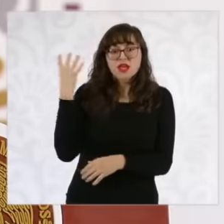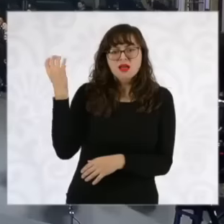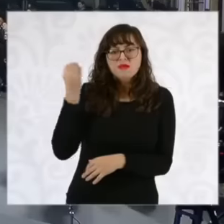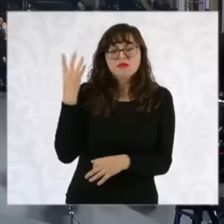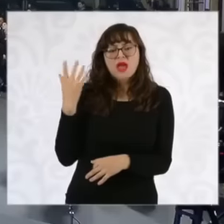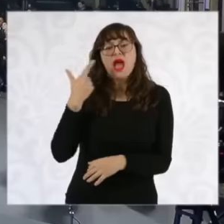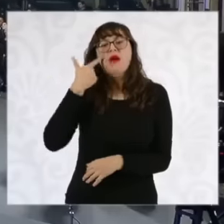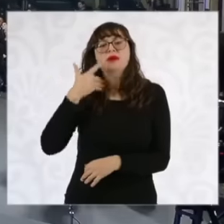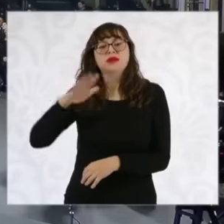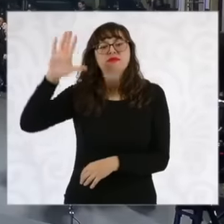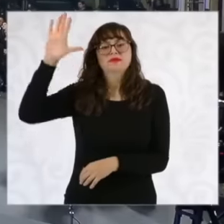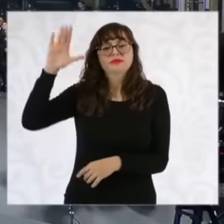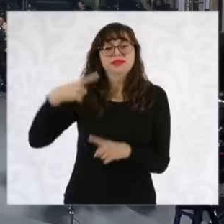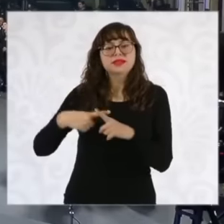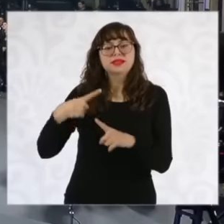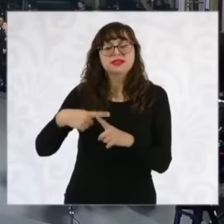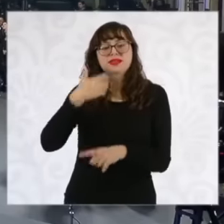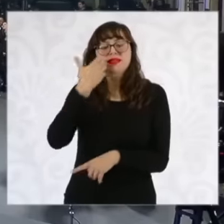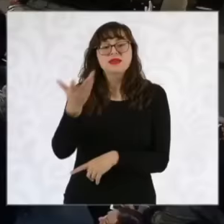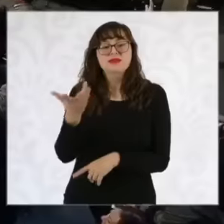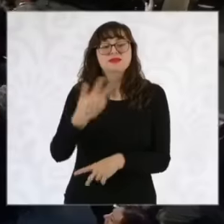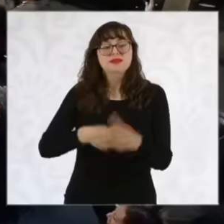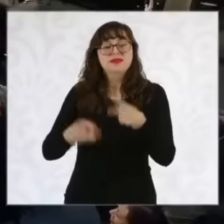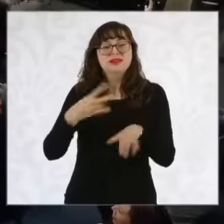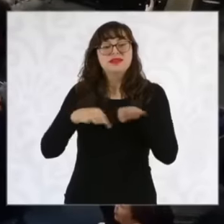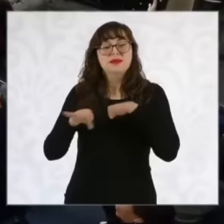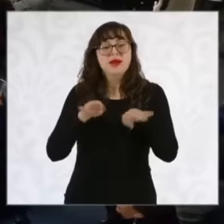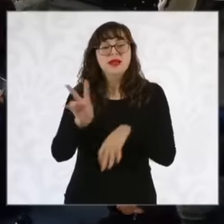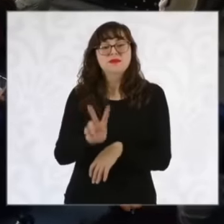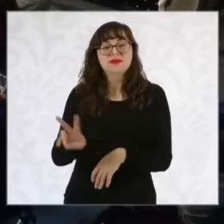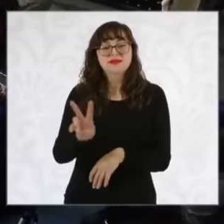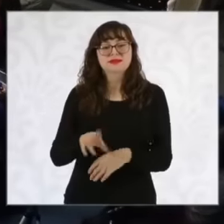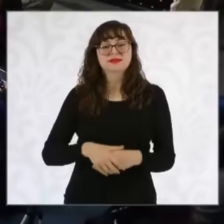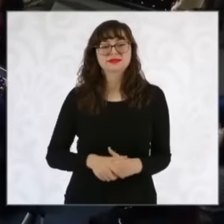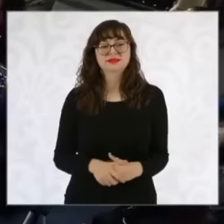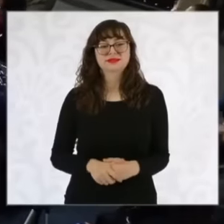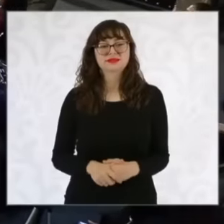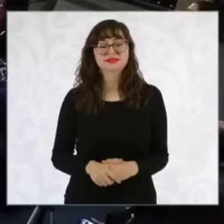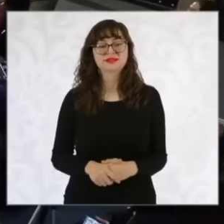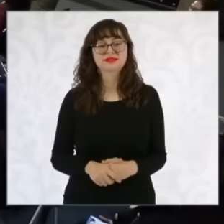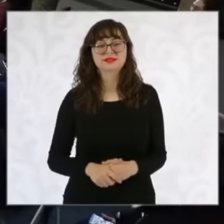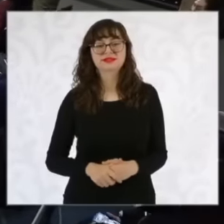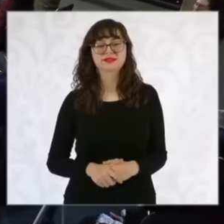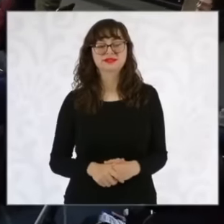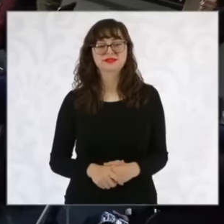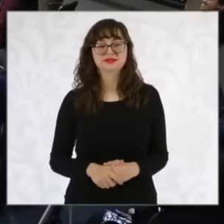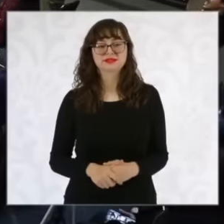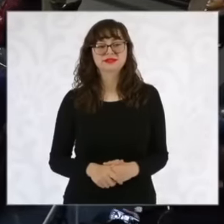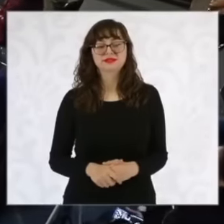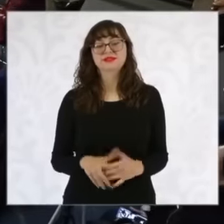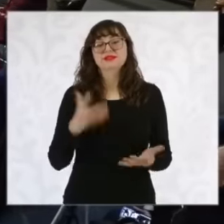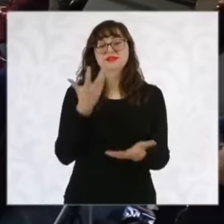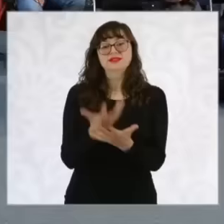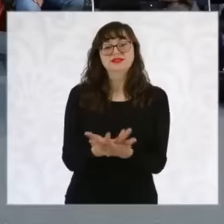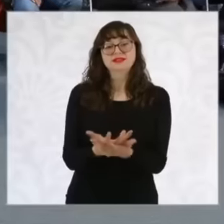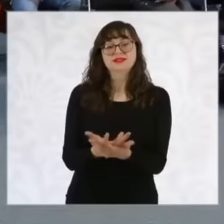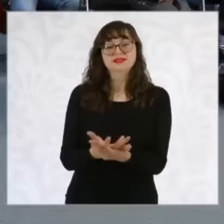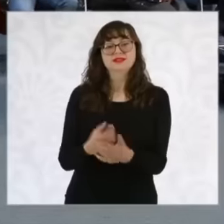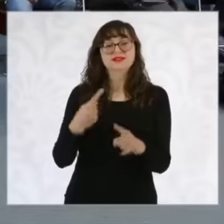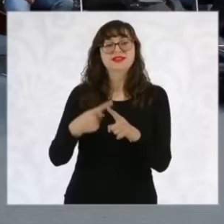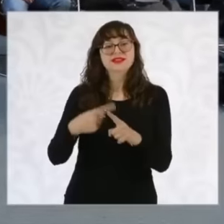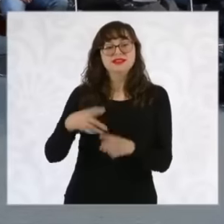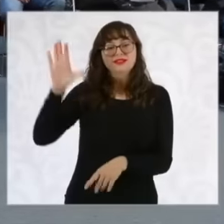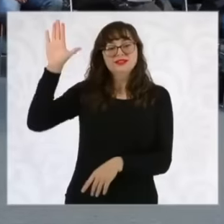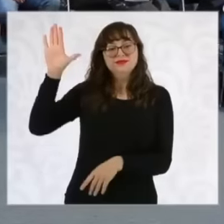a morning session, raise your hand, who wants a vacation, there are many